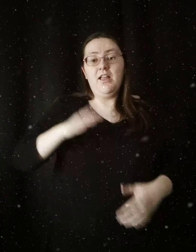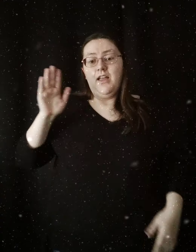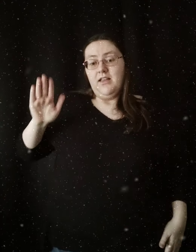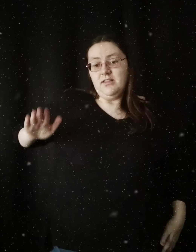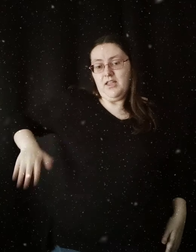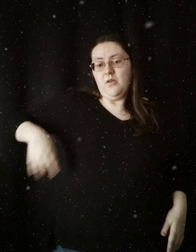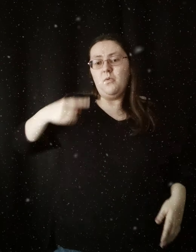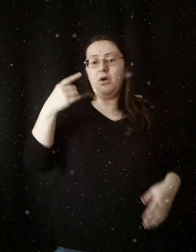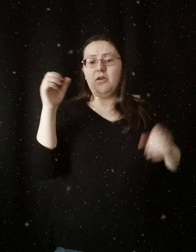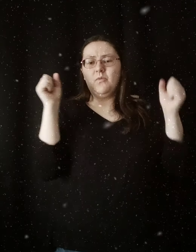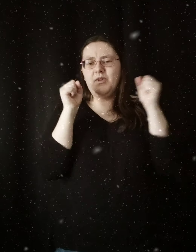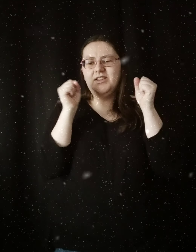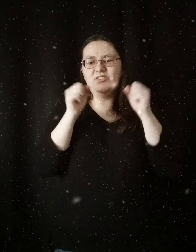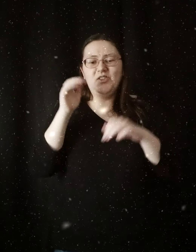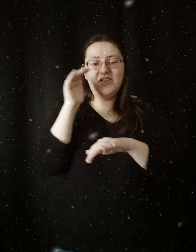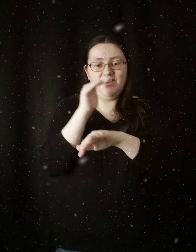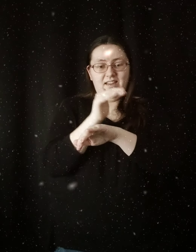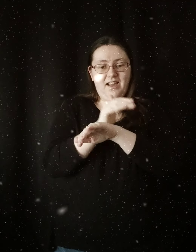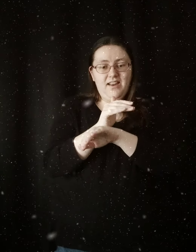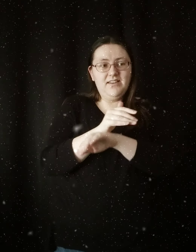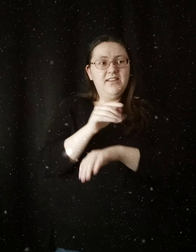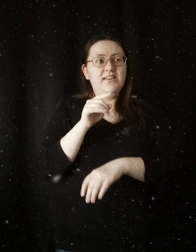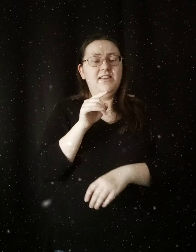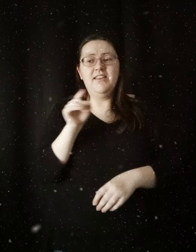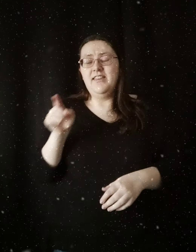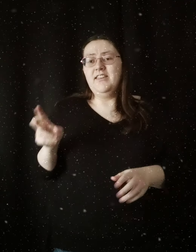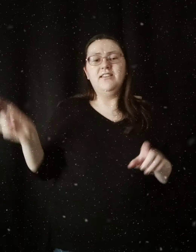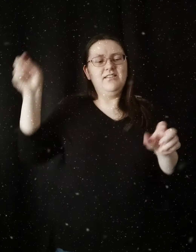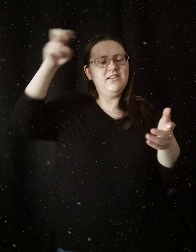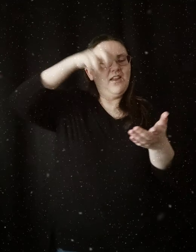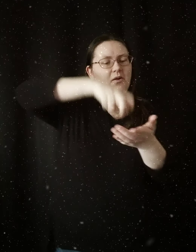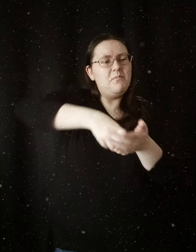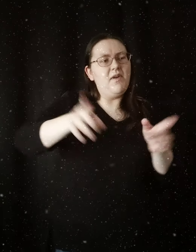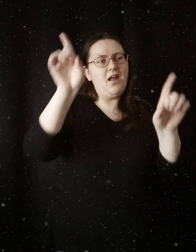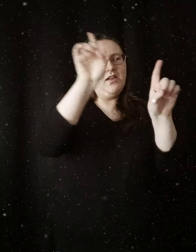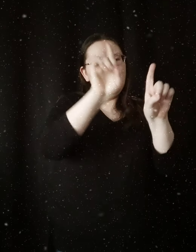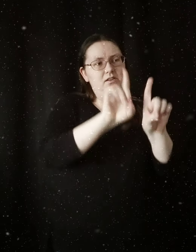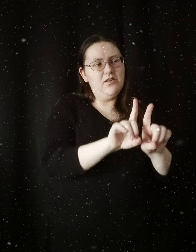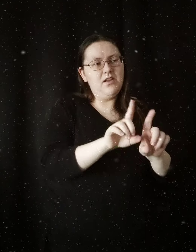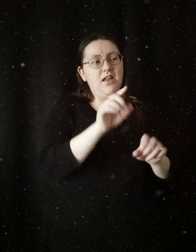And late one winter night He knelt by her